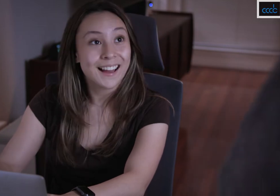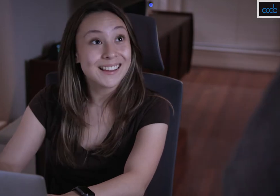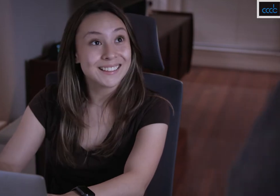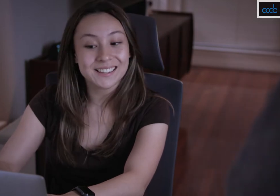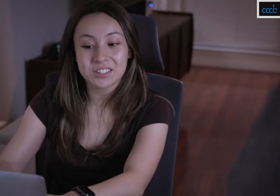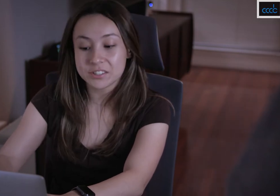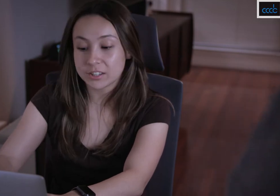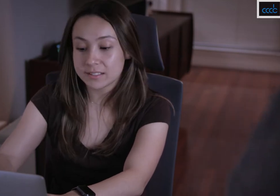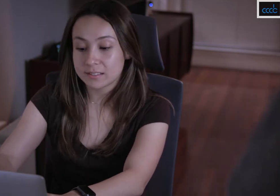Hi, Can I see your insurance?